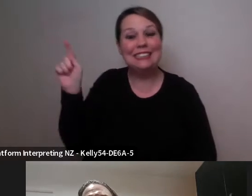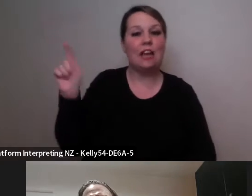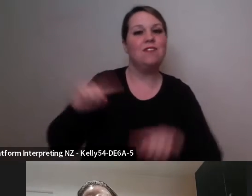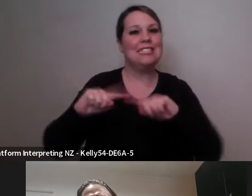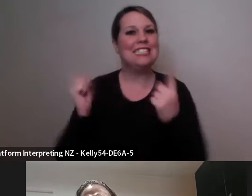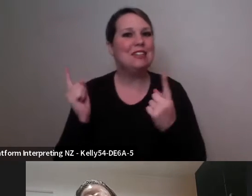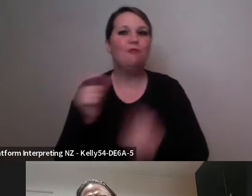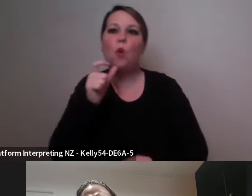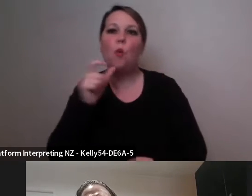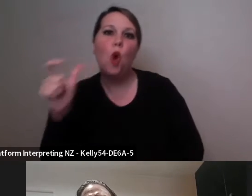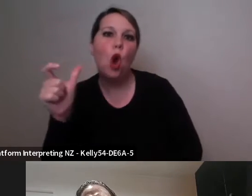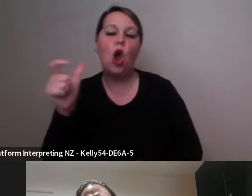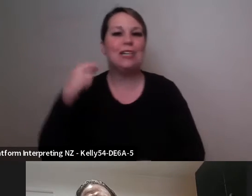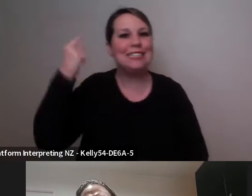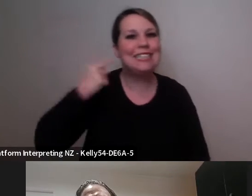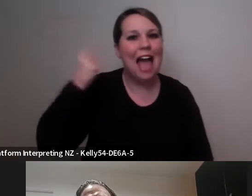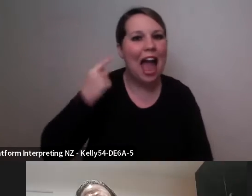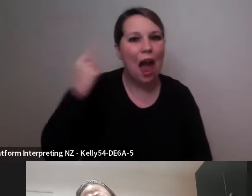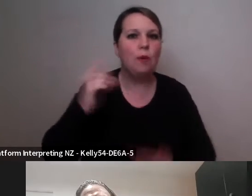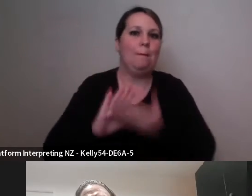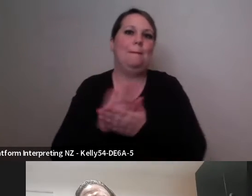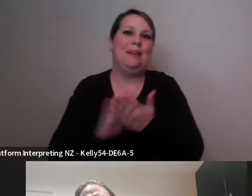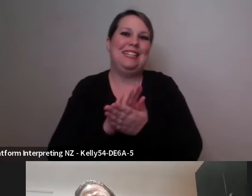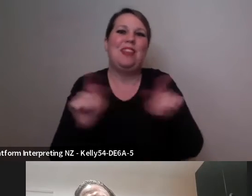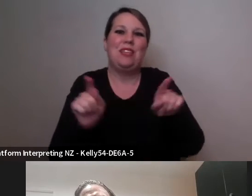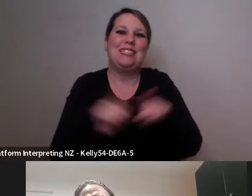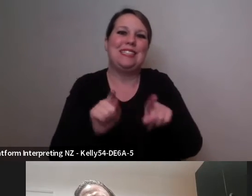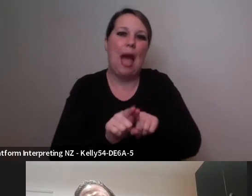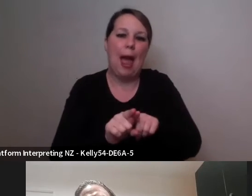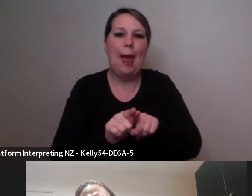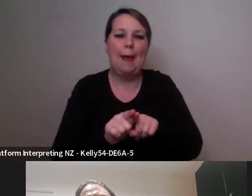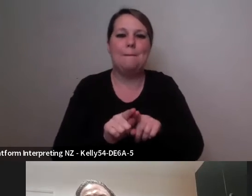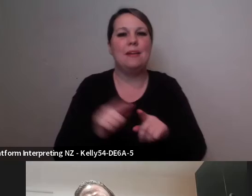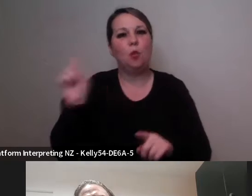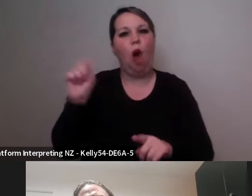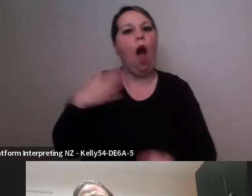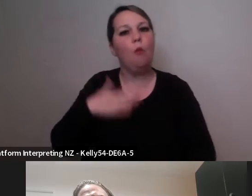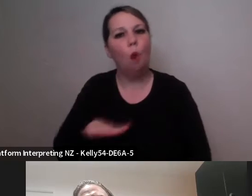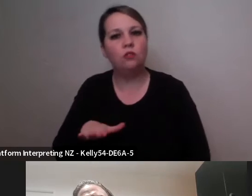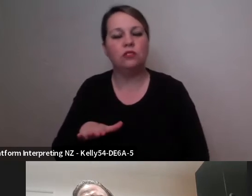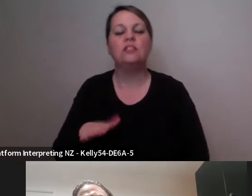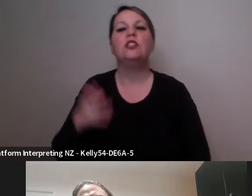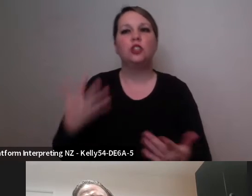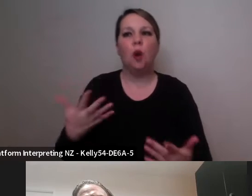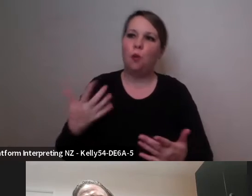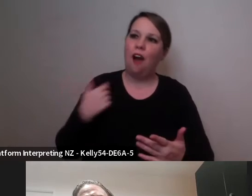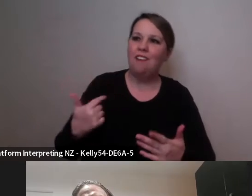I'm looking for, so that sort of affects the, the learning and development of building trust with